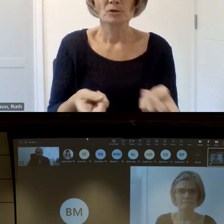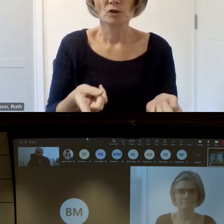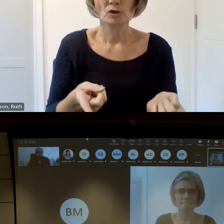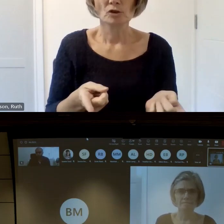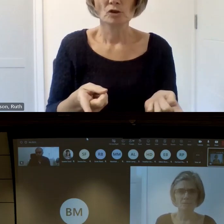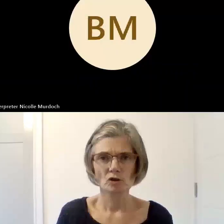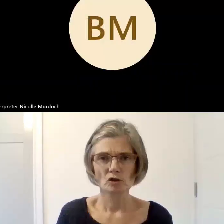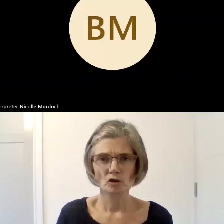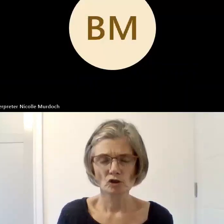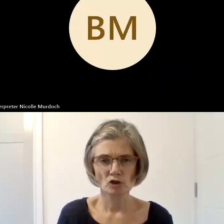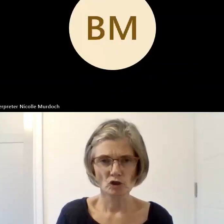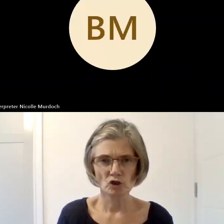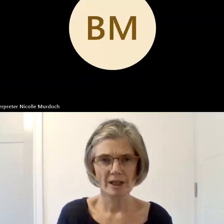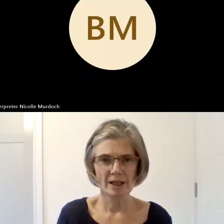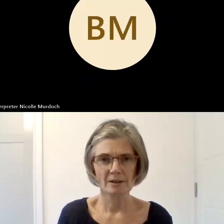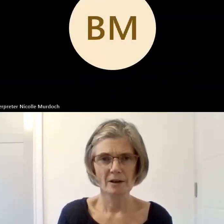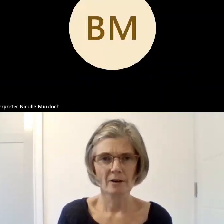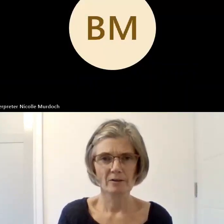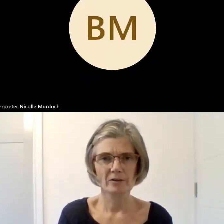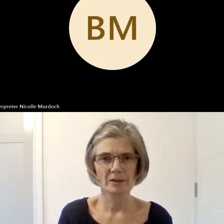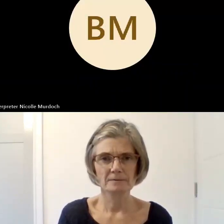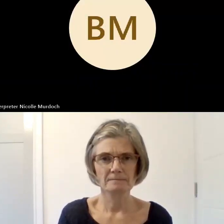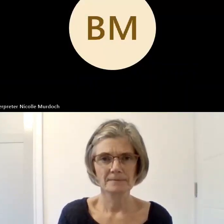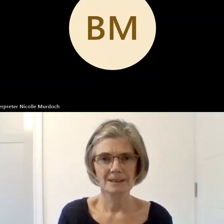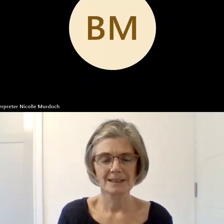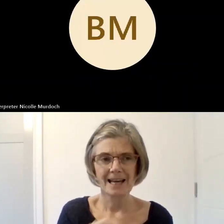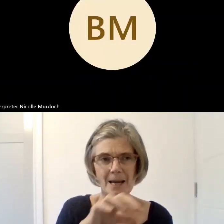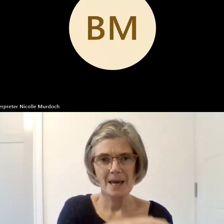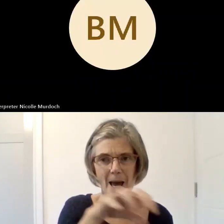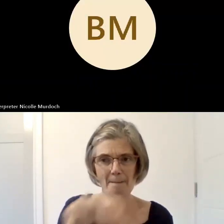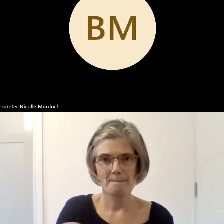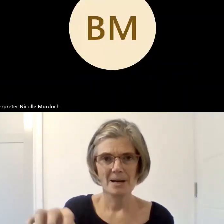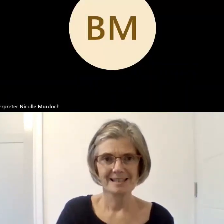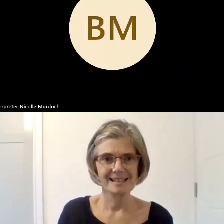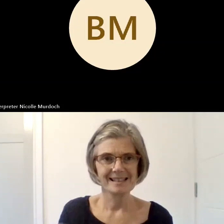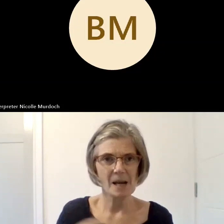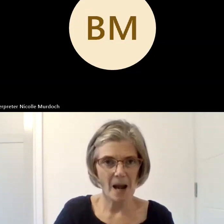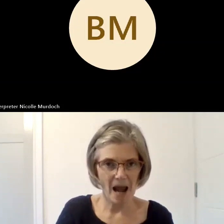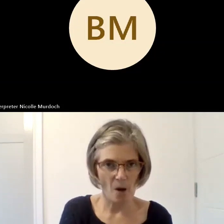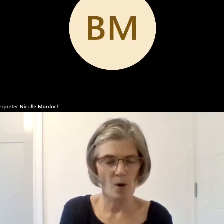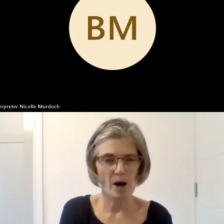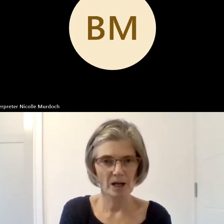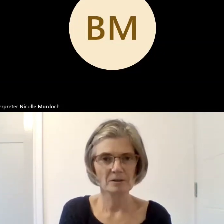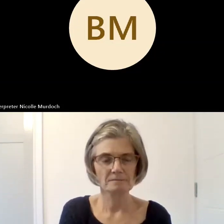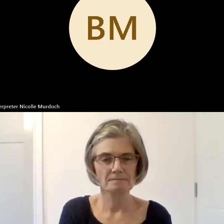campus Network and a member of the personalized care interprofessional education Steering group